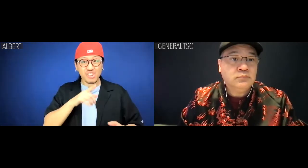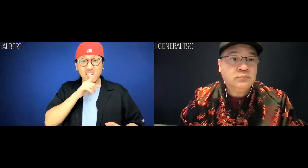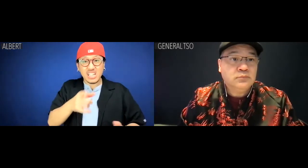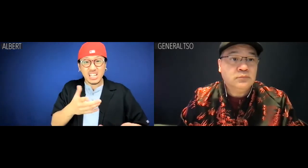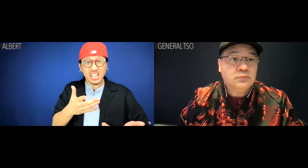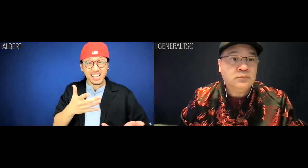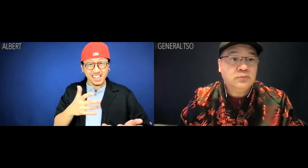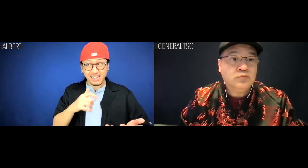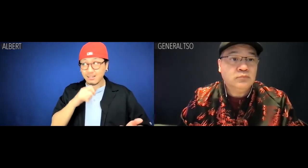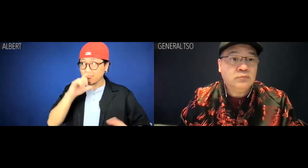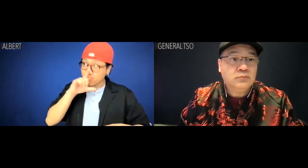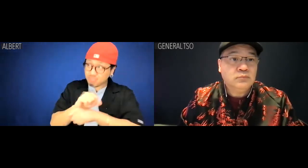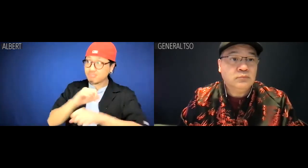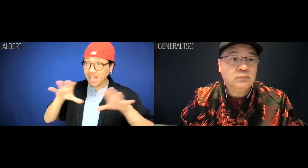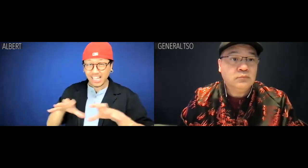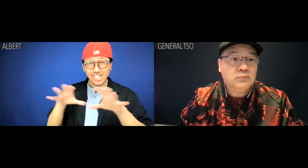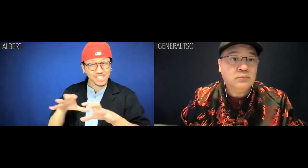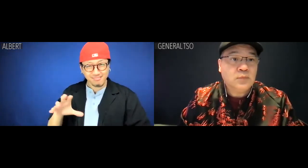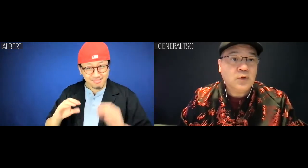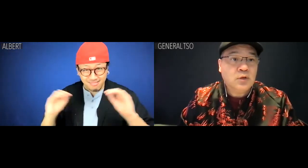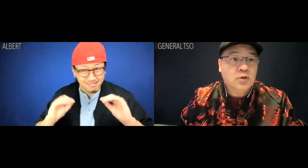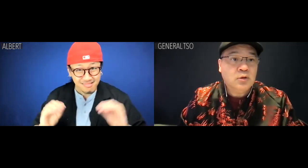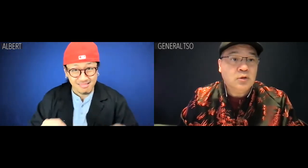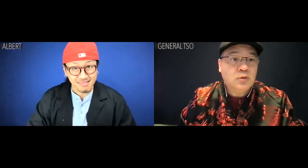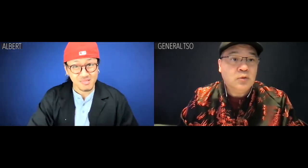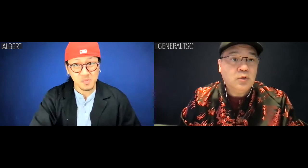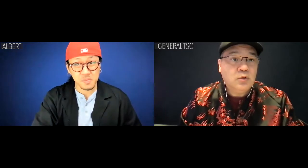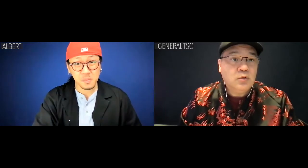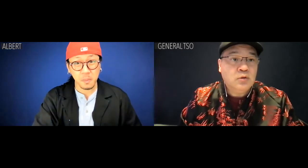you're not supposed to actually do something.